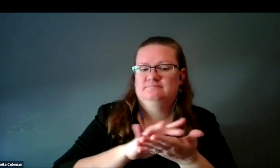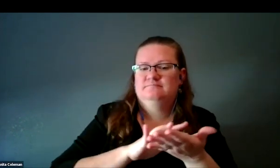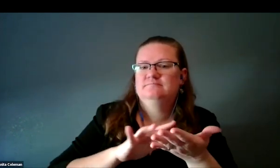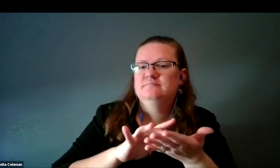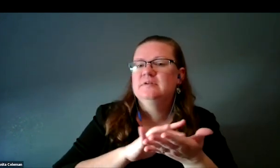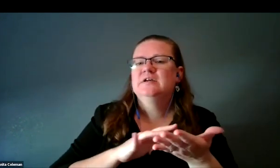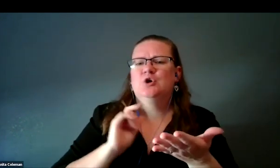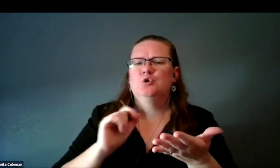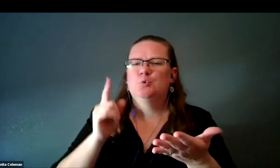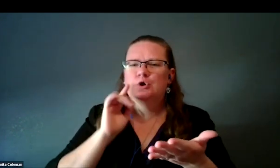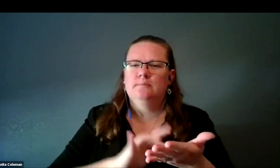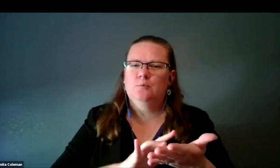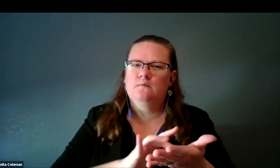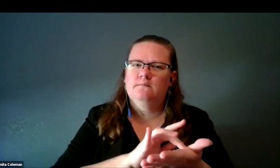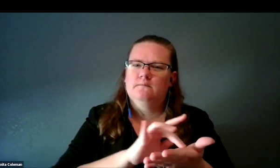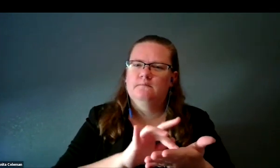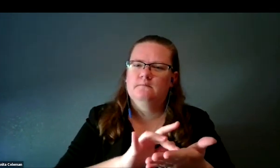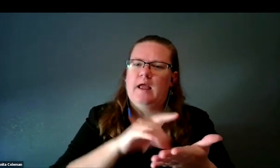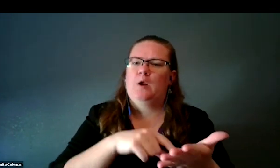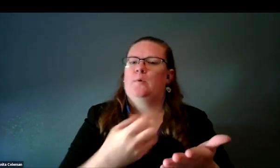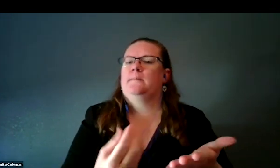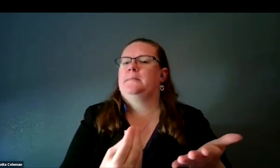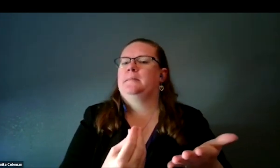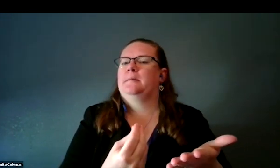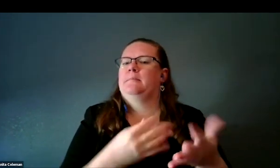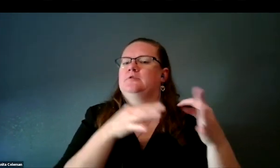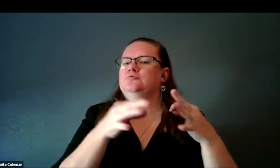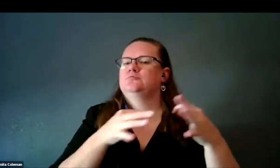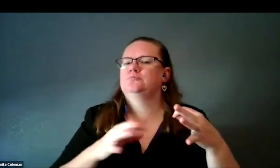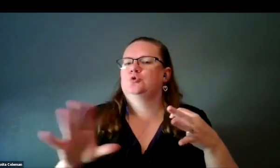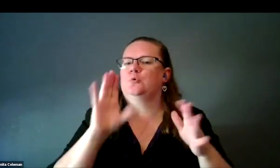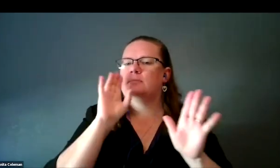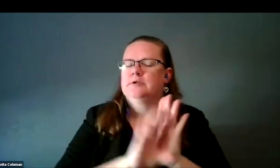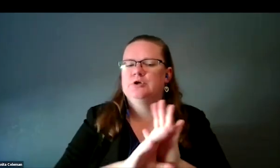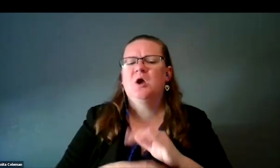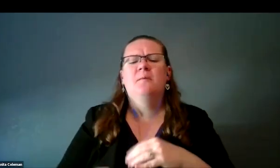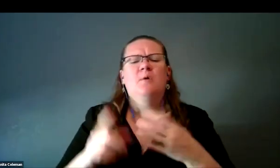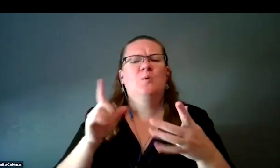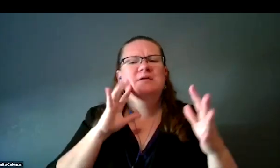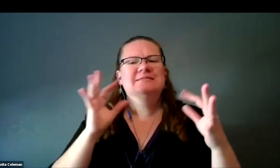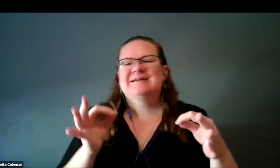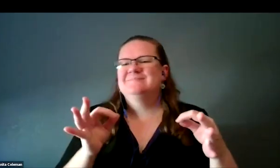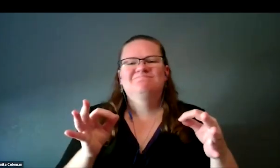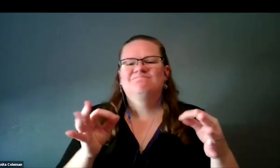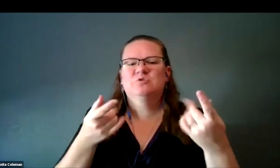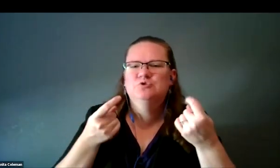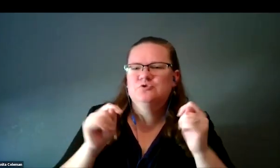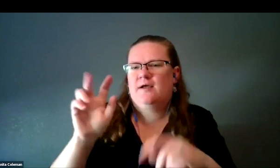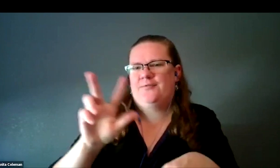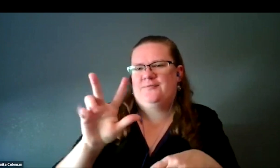It would describe to you what the image was about. We decided in this project that we were going to try 3D printing. Now, this is the early days.